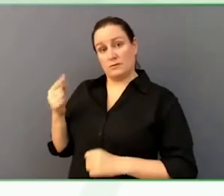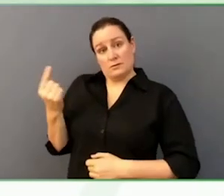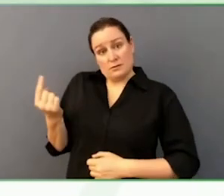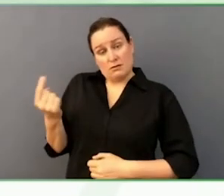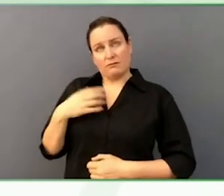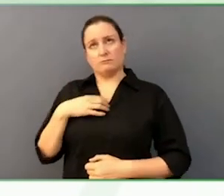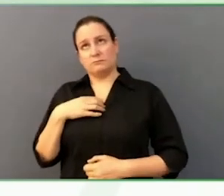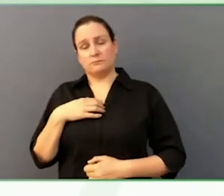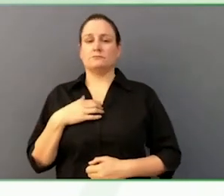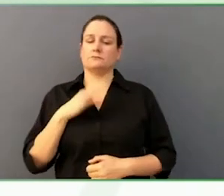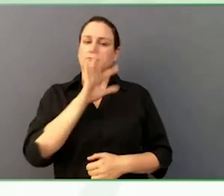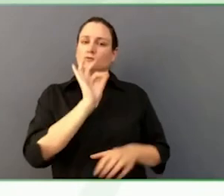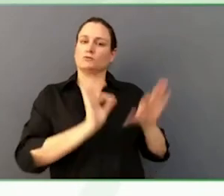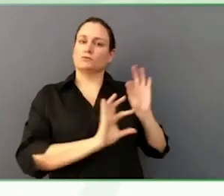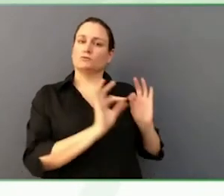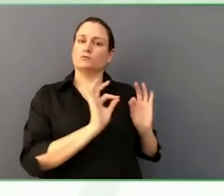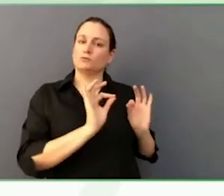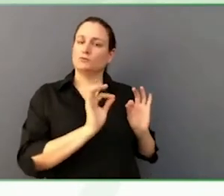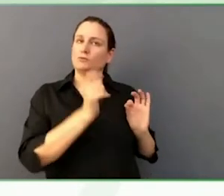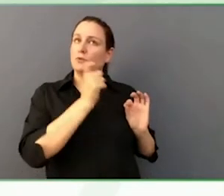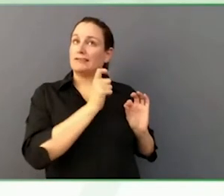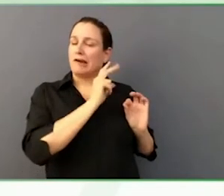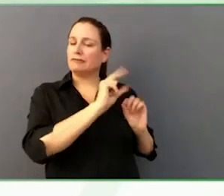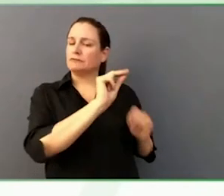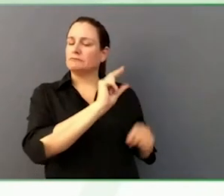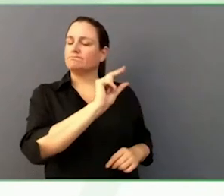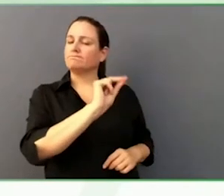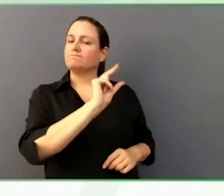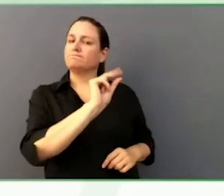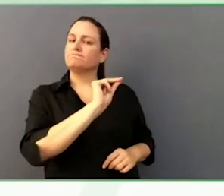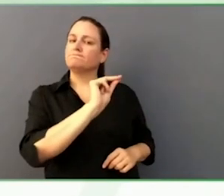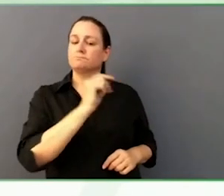He has had 99 hospitalisations in his life.